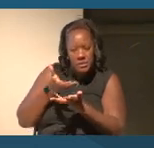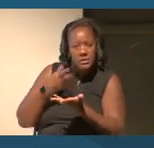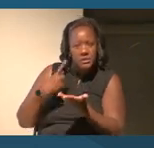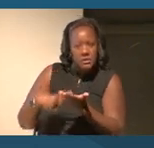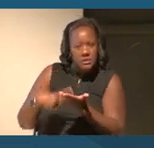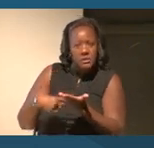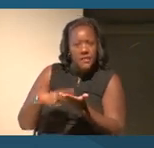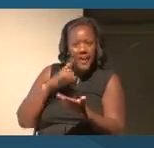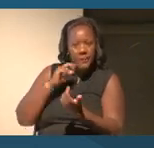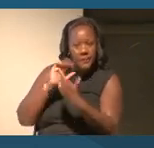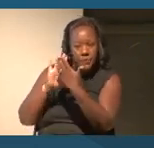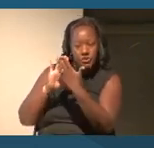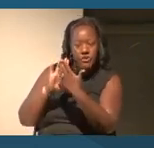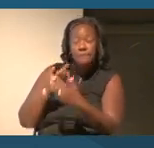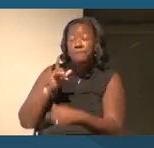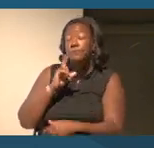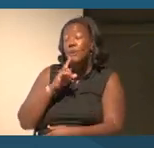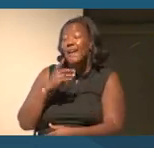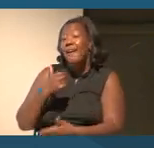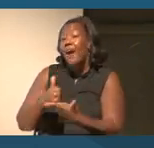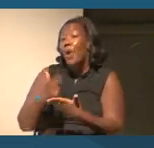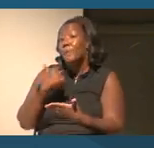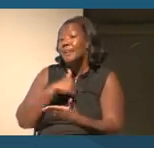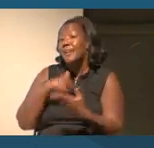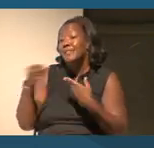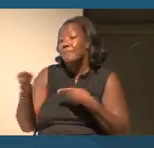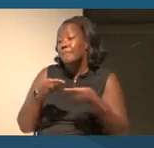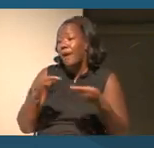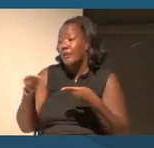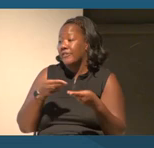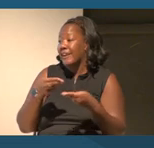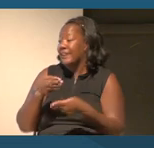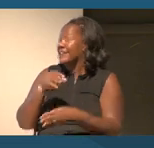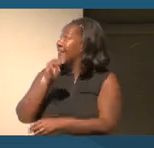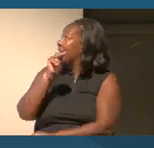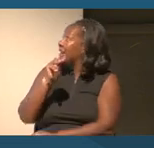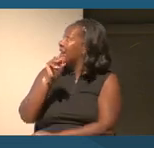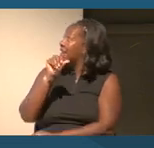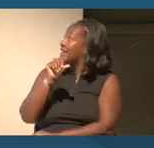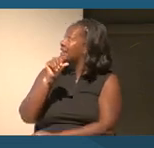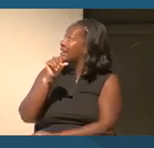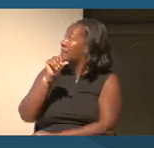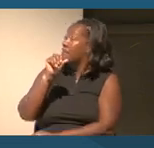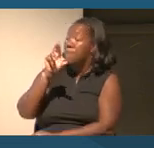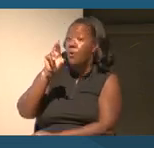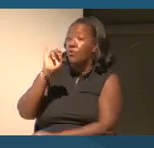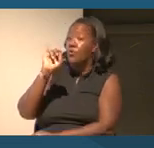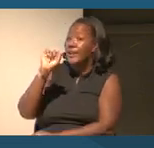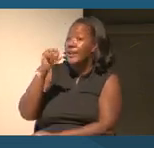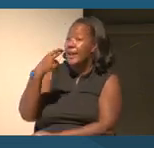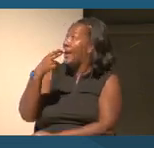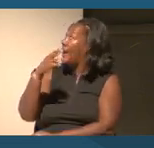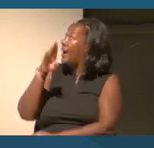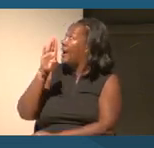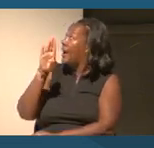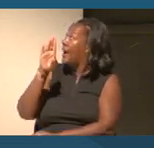joining us to help moderate this conversation, Maria Blight, who is a reporter for The Washington